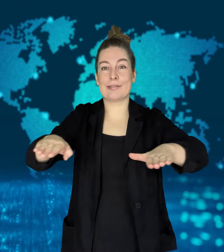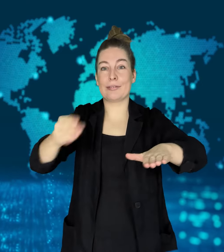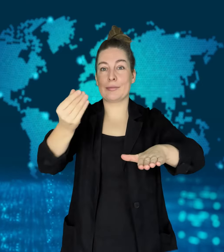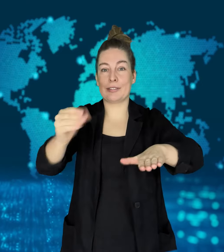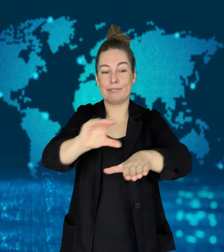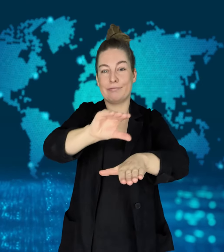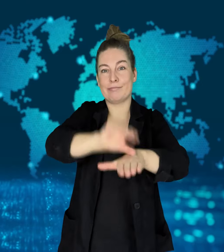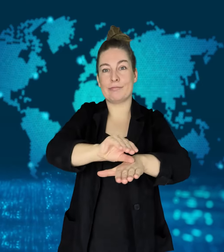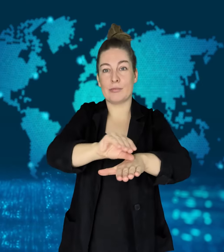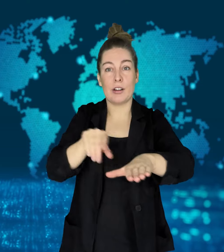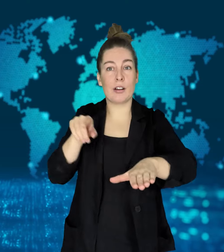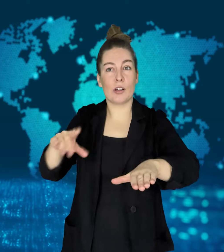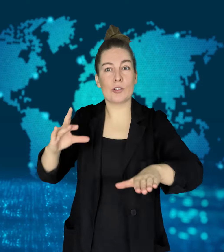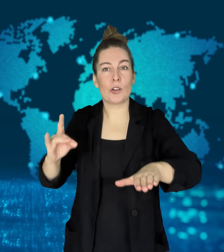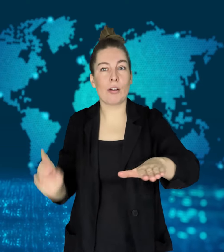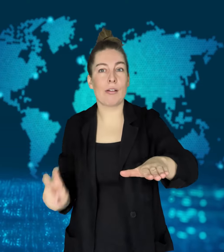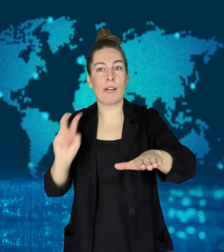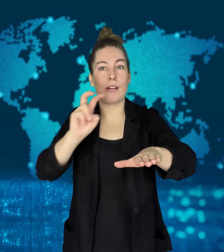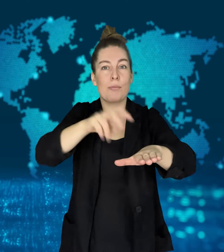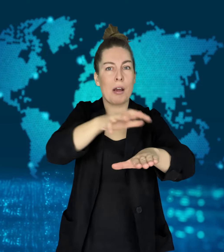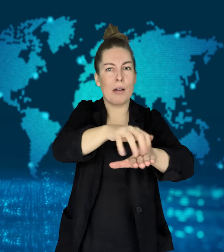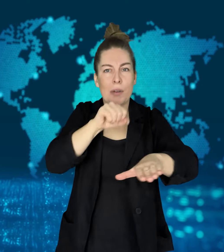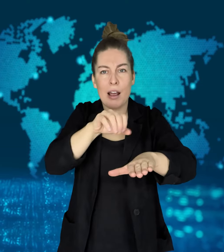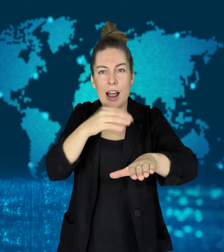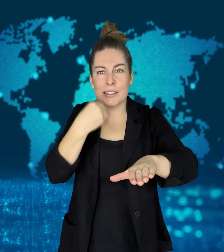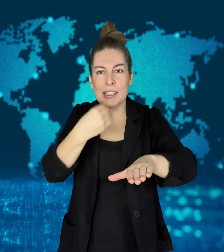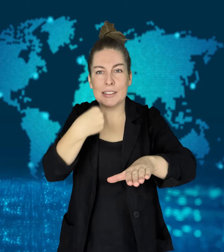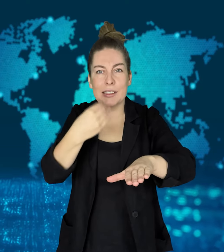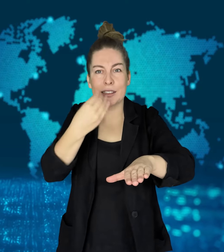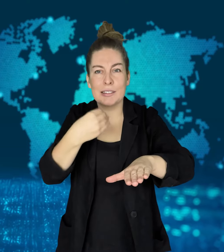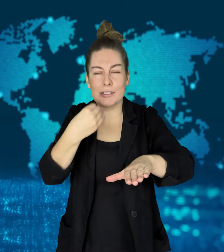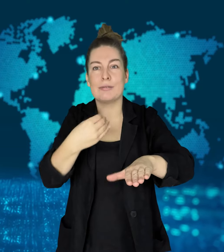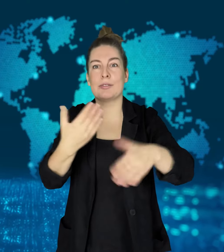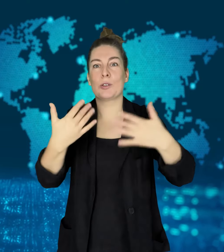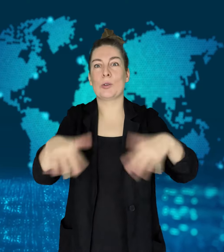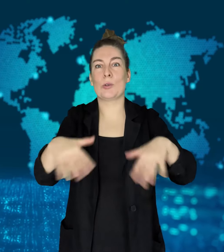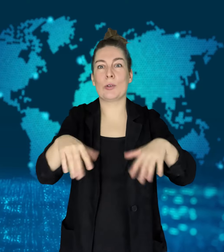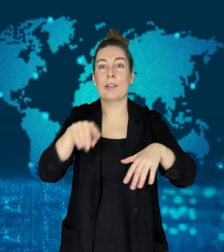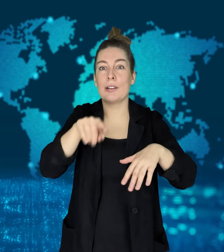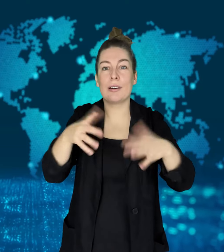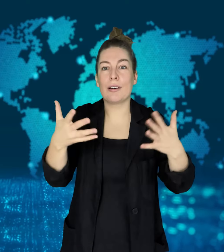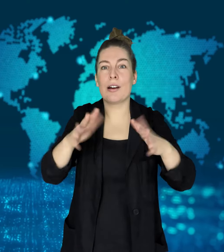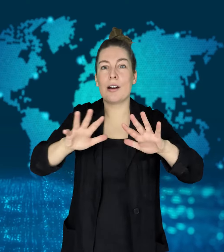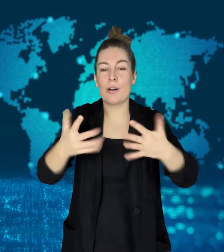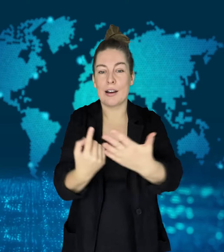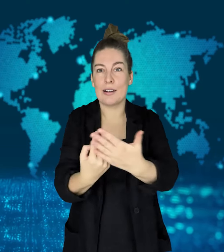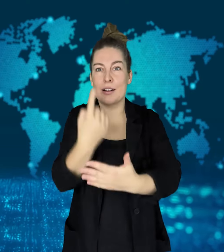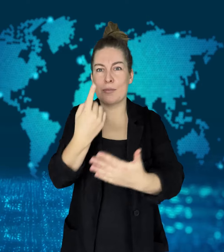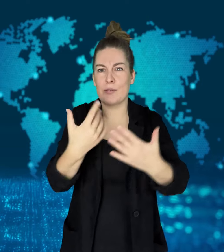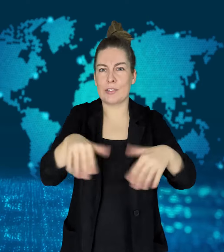The story of the dog and money went viral on social media.